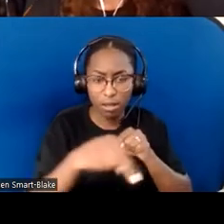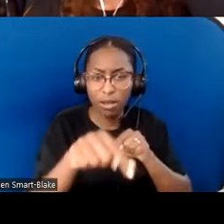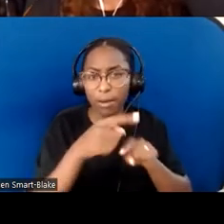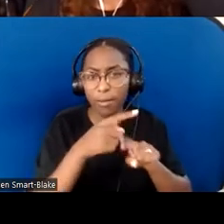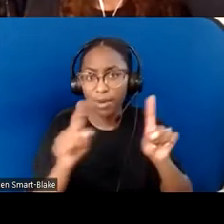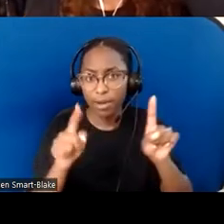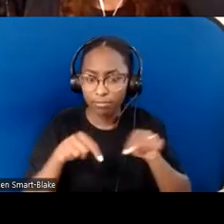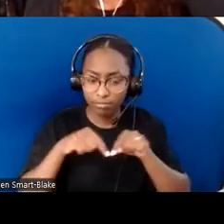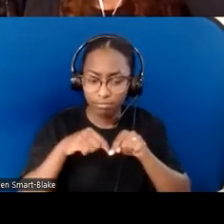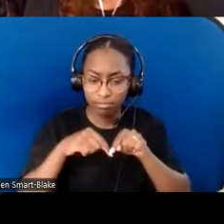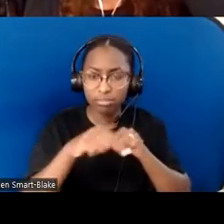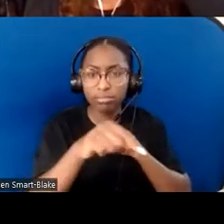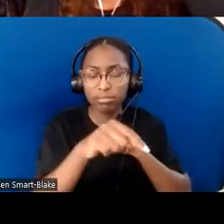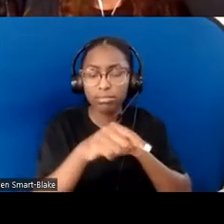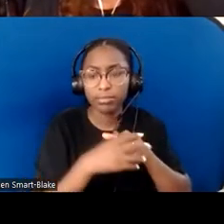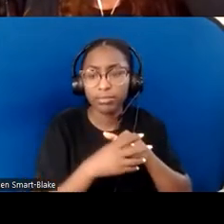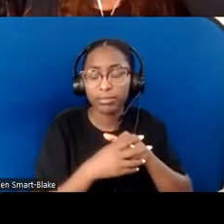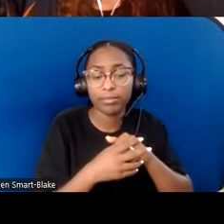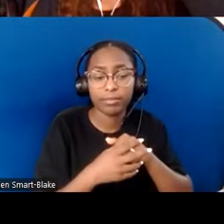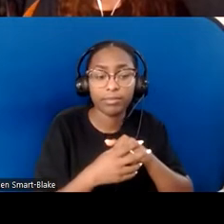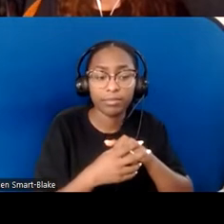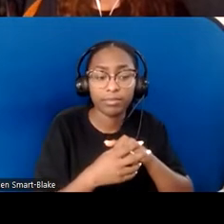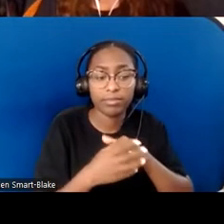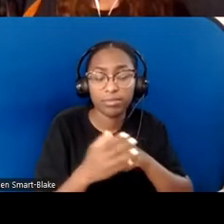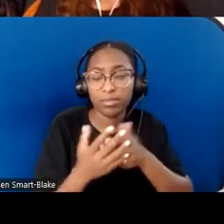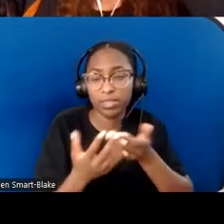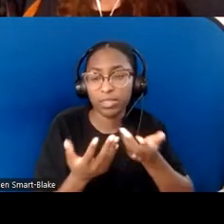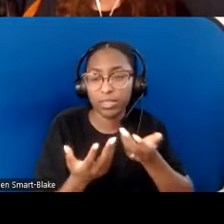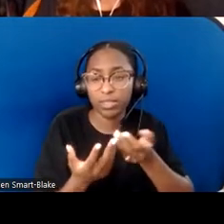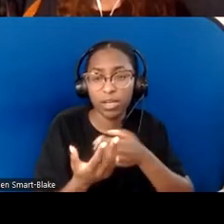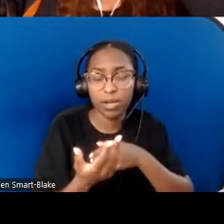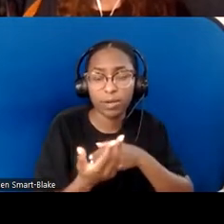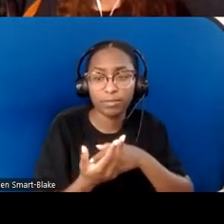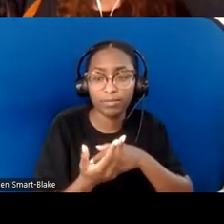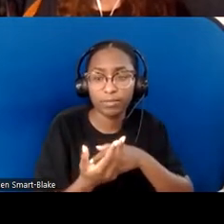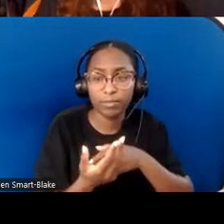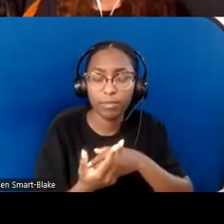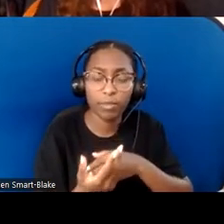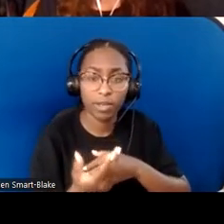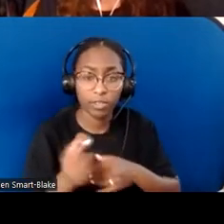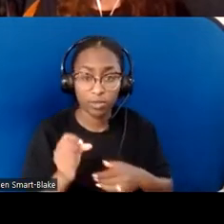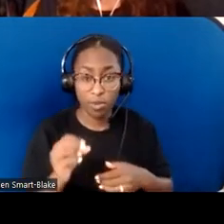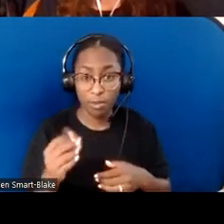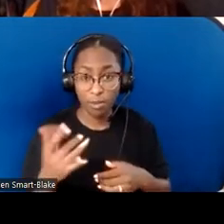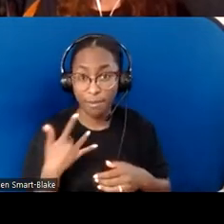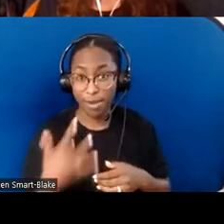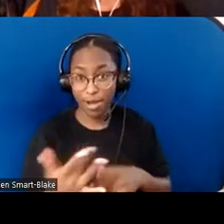stairs to the pulpit, and then even stairs up to the chancel— who were they expecting that would be in those spaces?